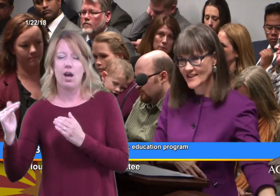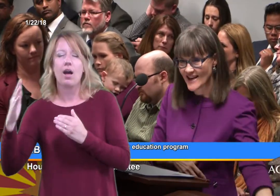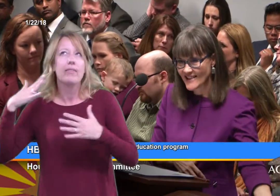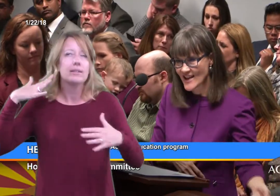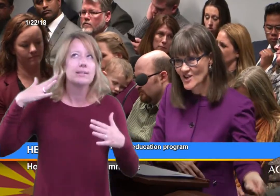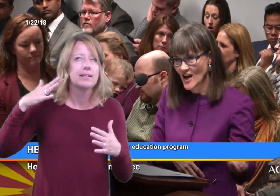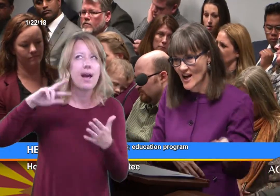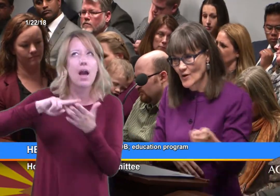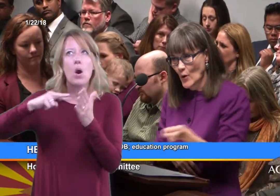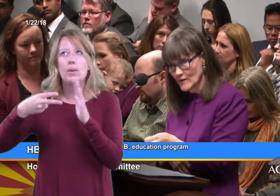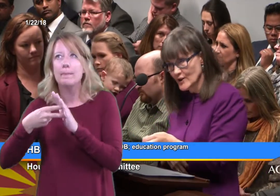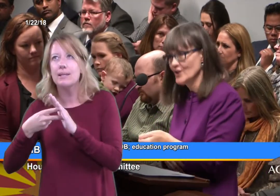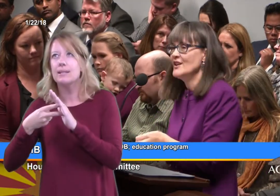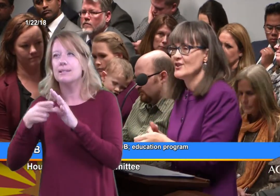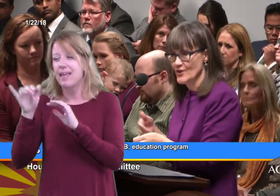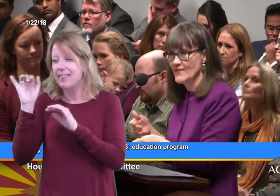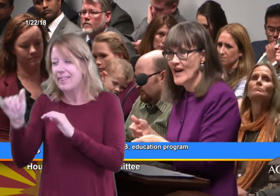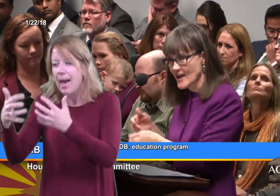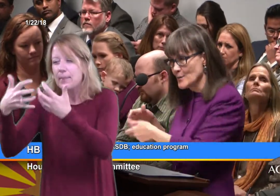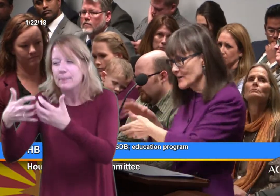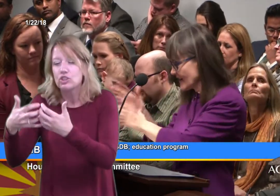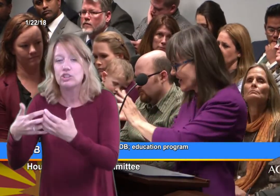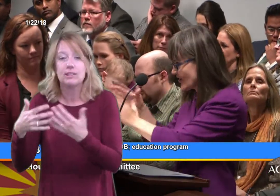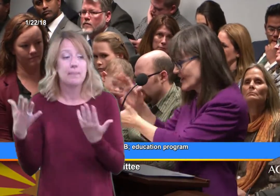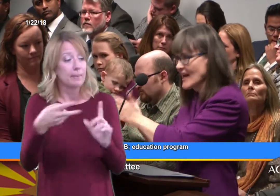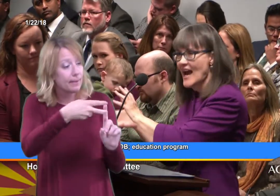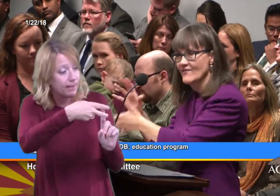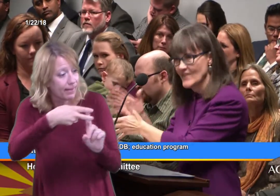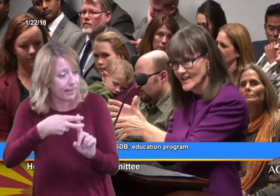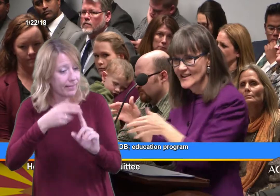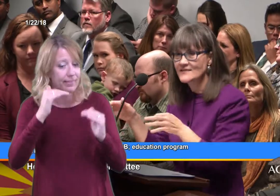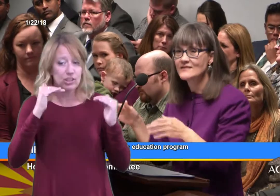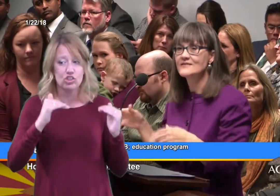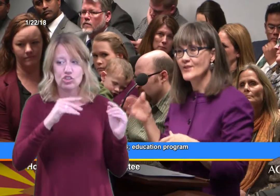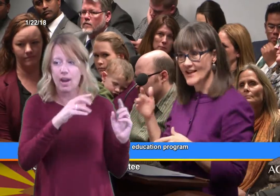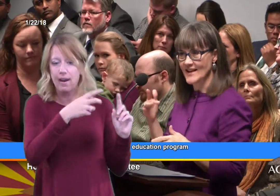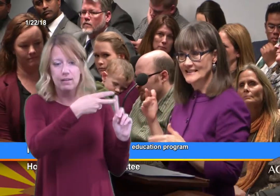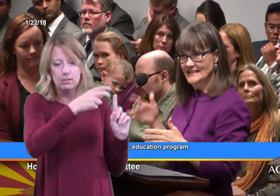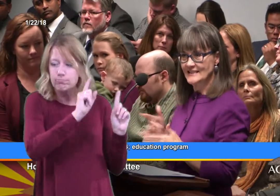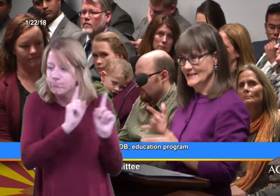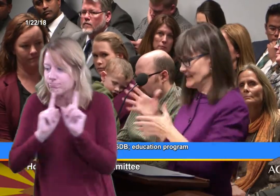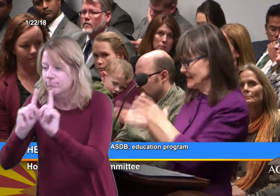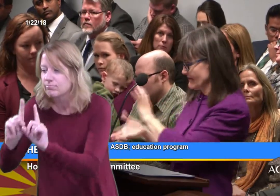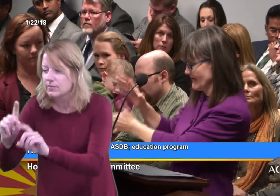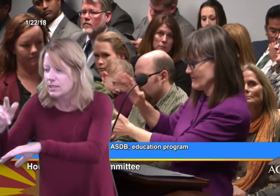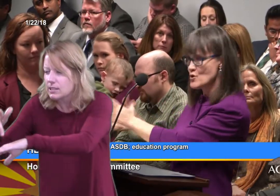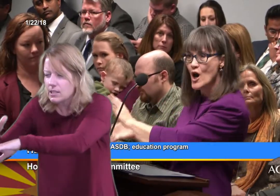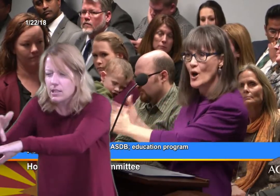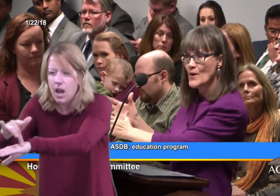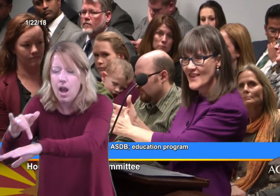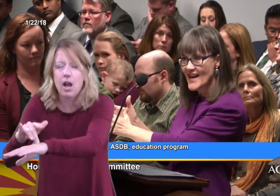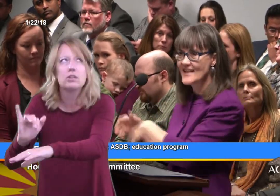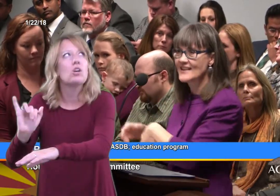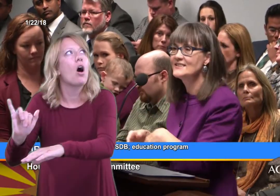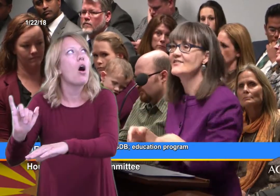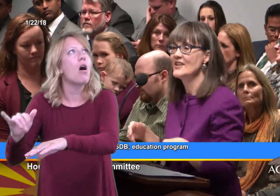You have to take that child over to the vacuum cleaner and feel it so they know is that is,